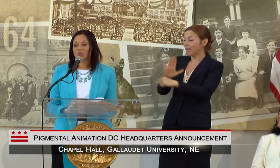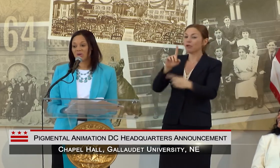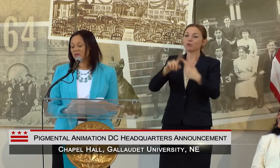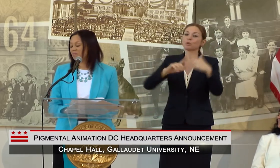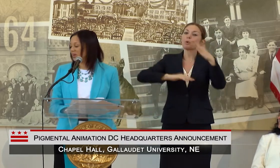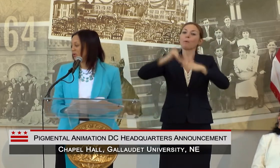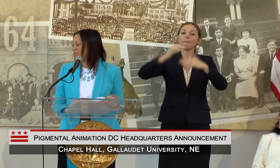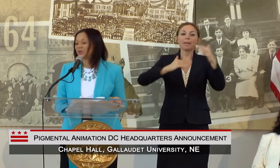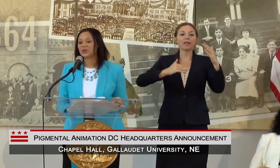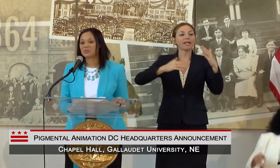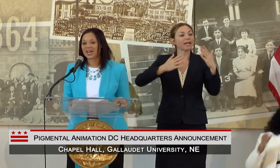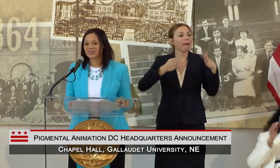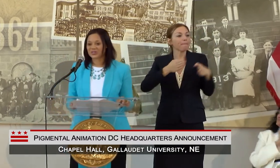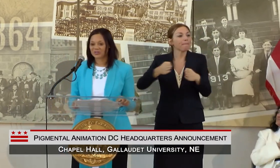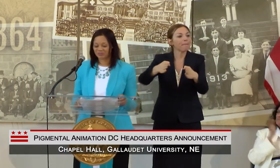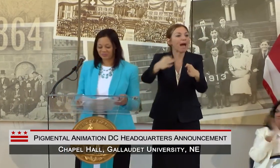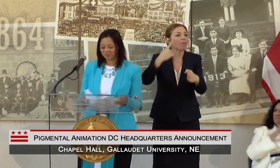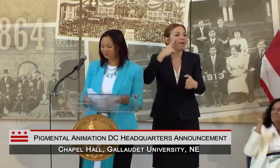WELCOME MAYOR MURIEL BOWSER.